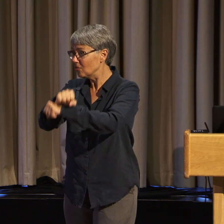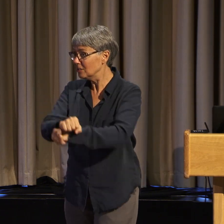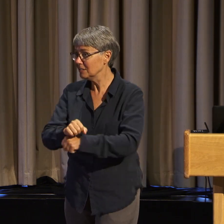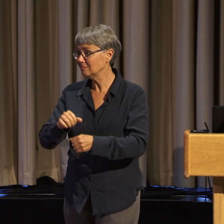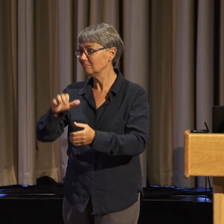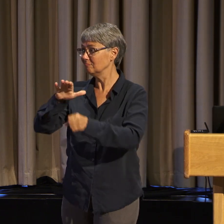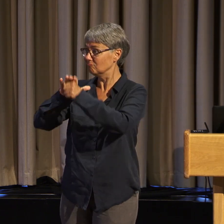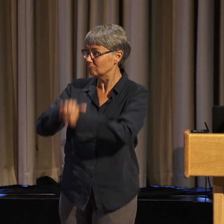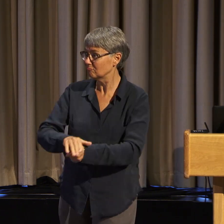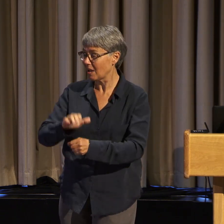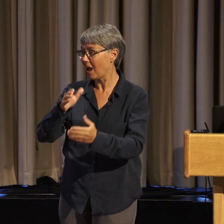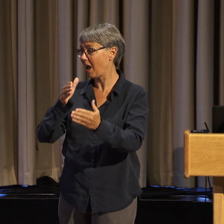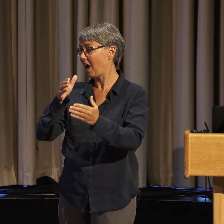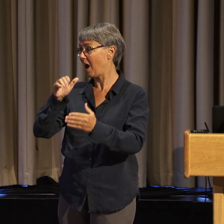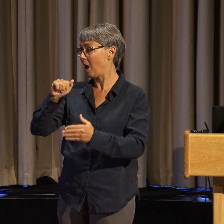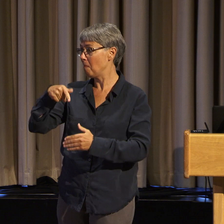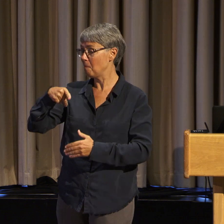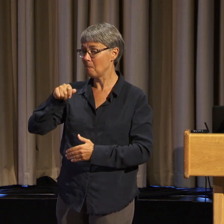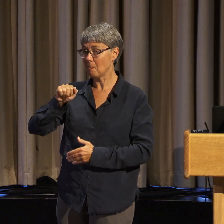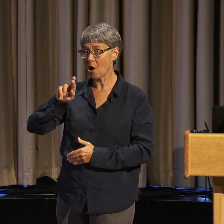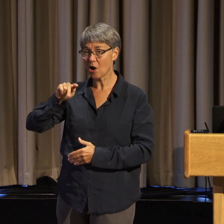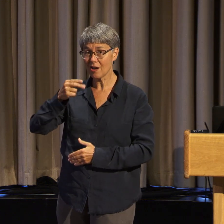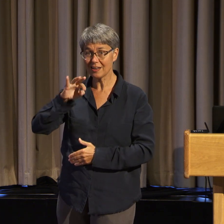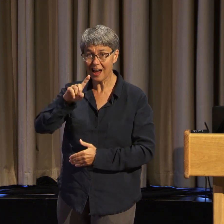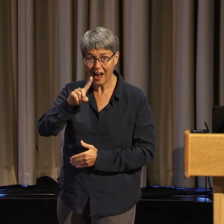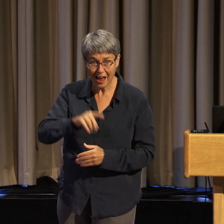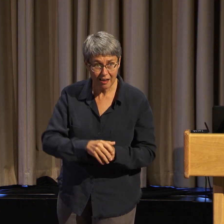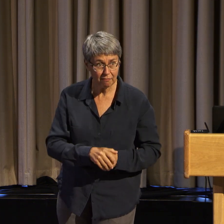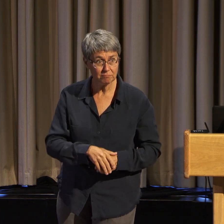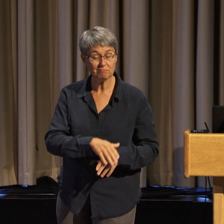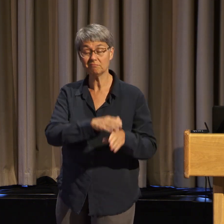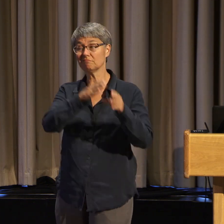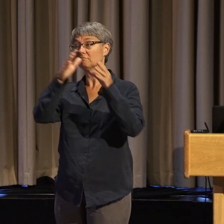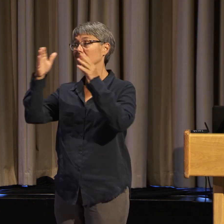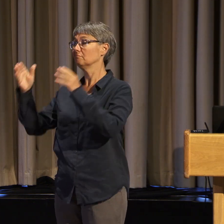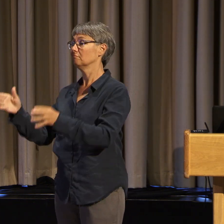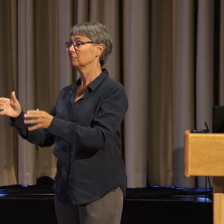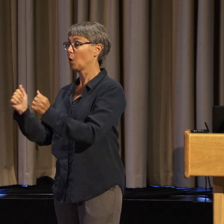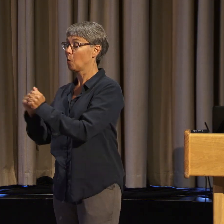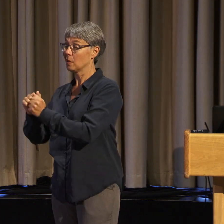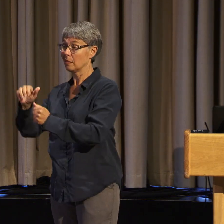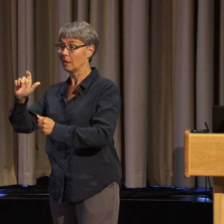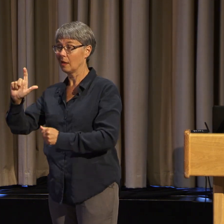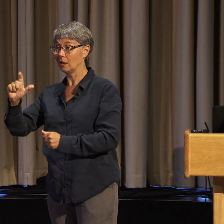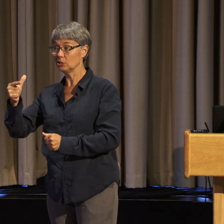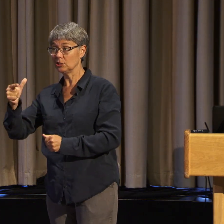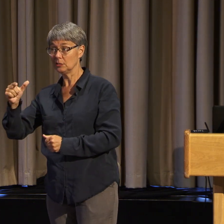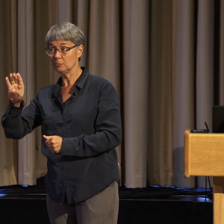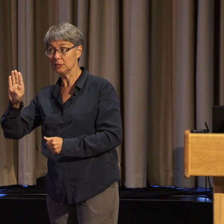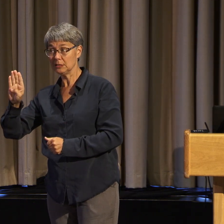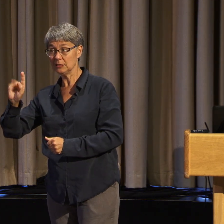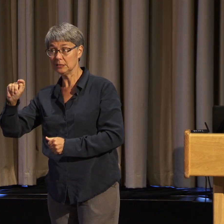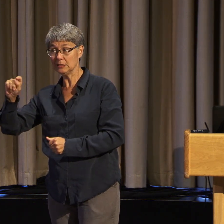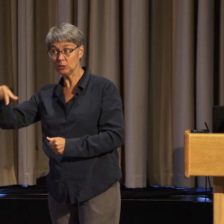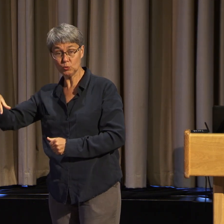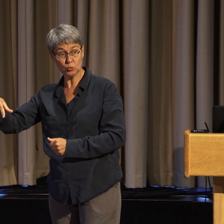I worked with the LGBTQ community because I am a proud lesbian.